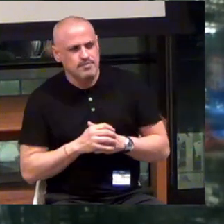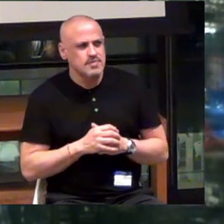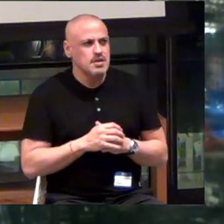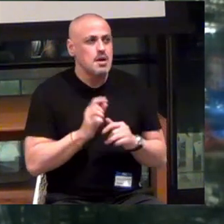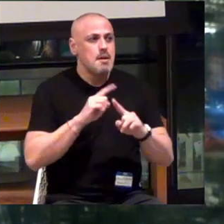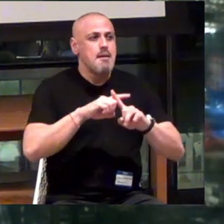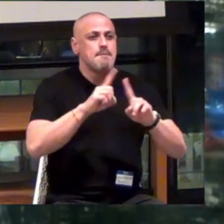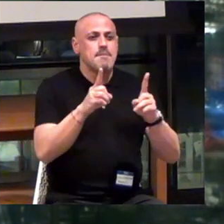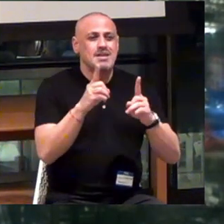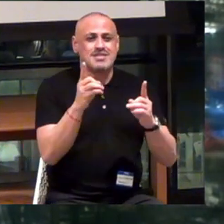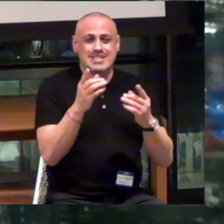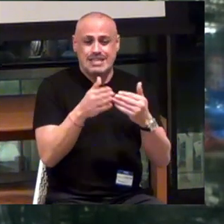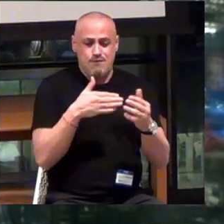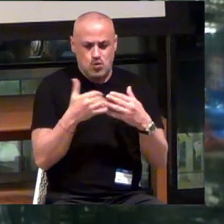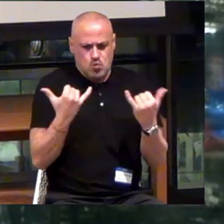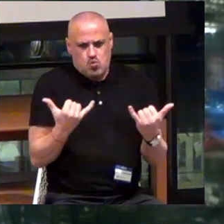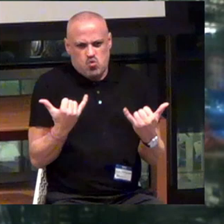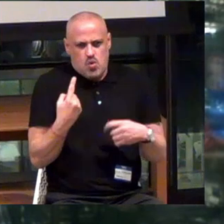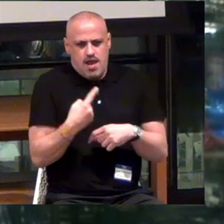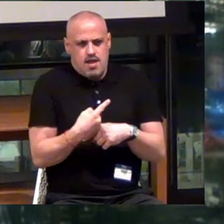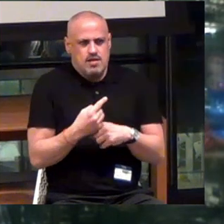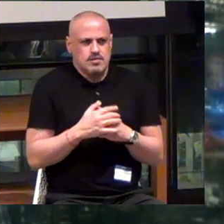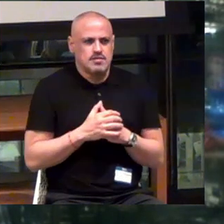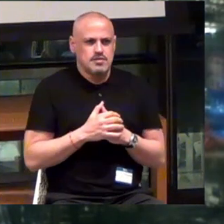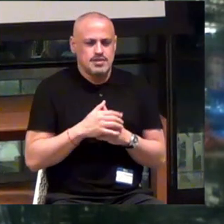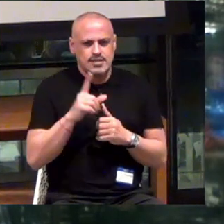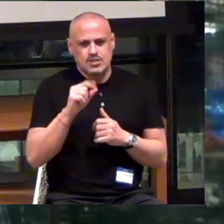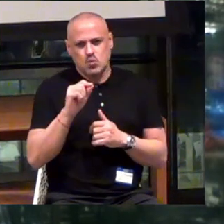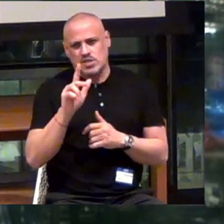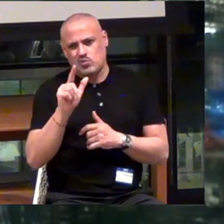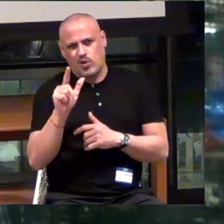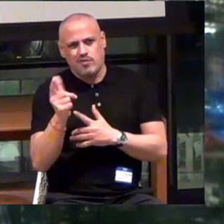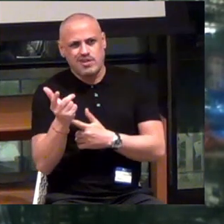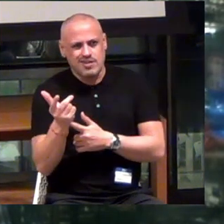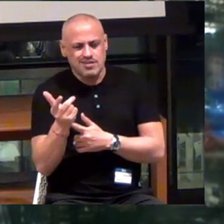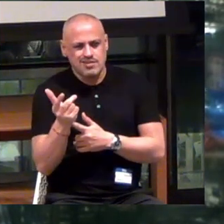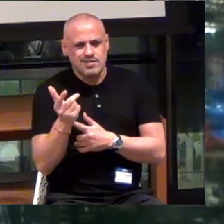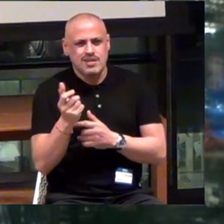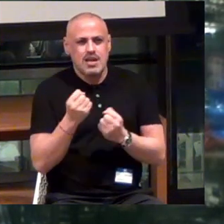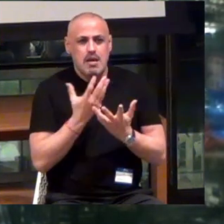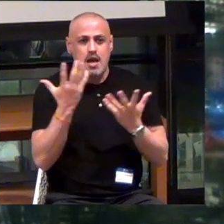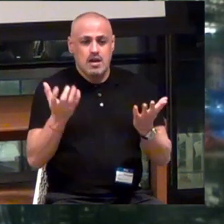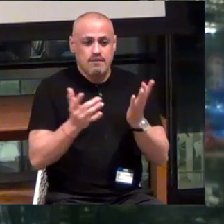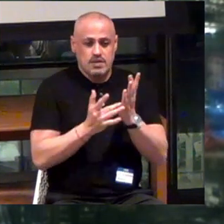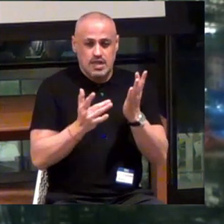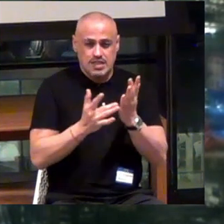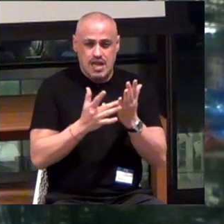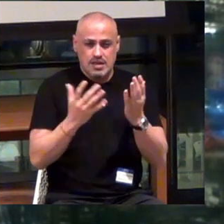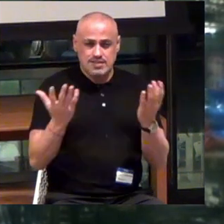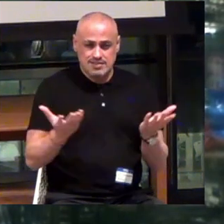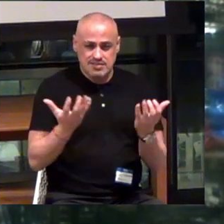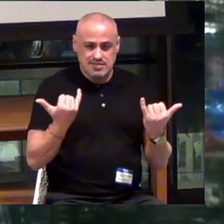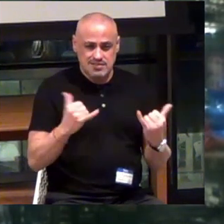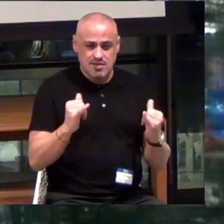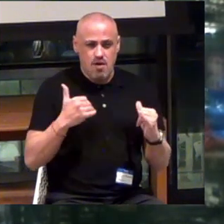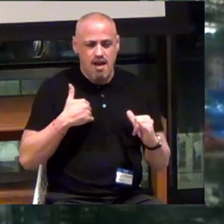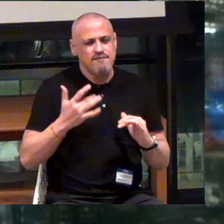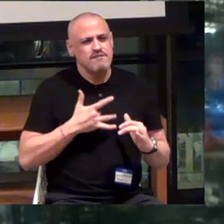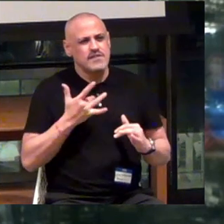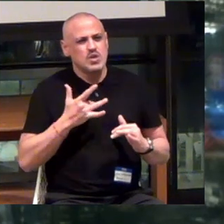But even today, in 2023, much of the technology that exists still feels very clinical.